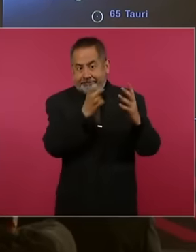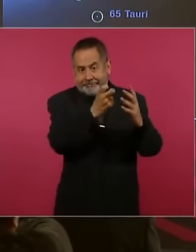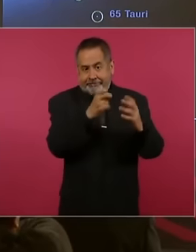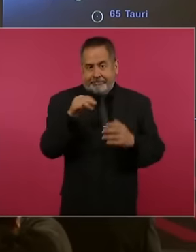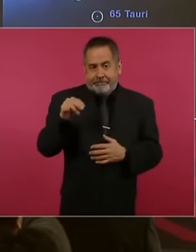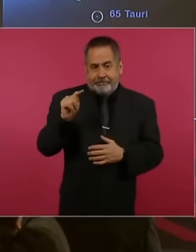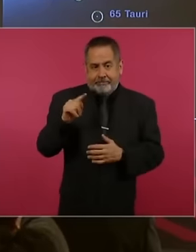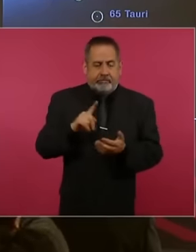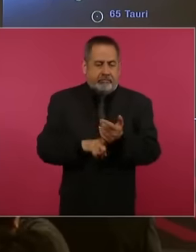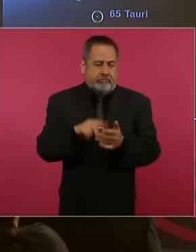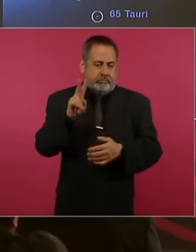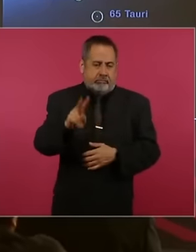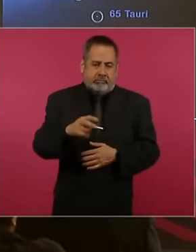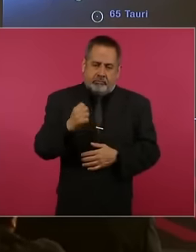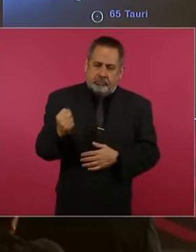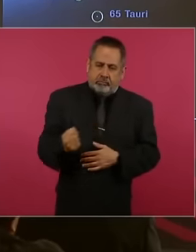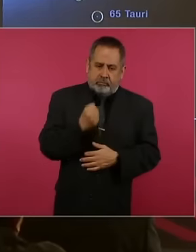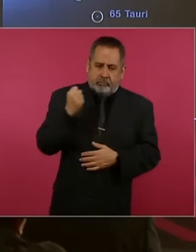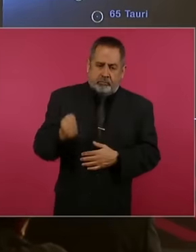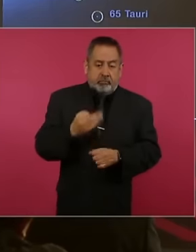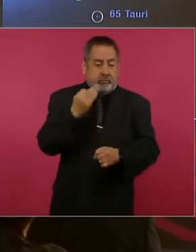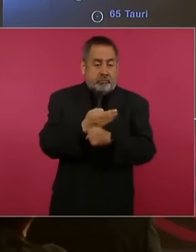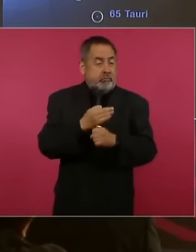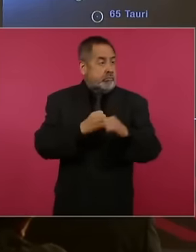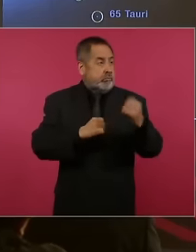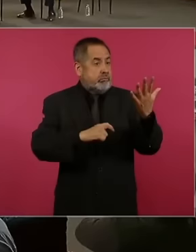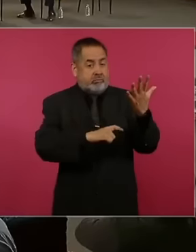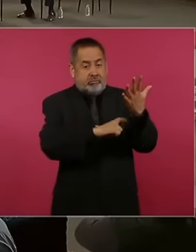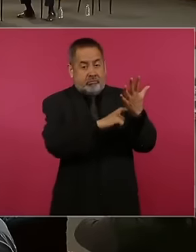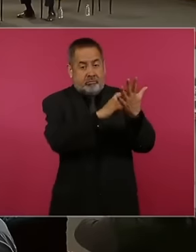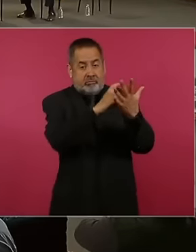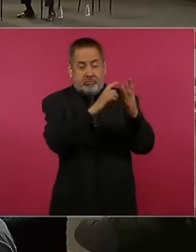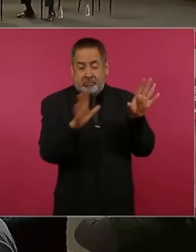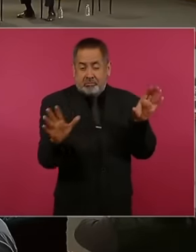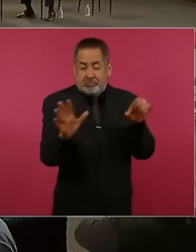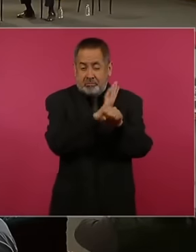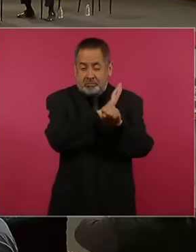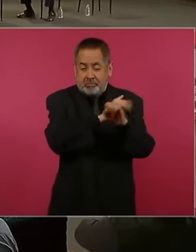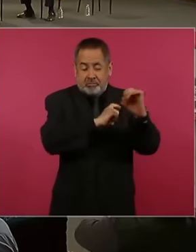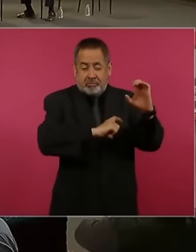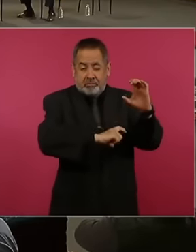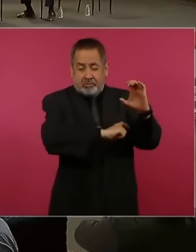privileged to be able to have total eclipses like the one that is going to happen next Monday,